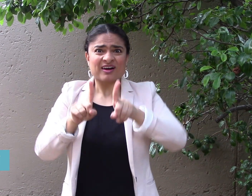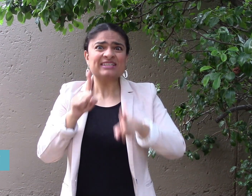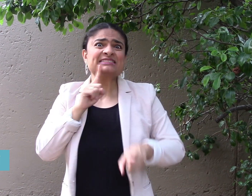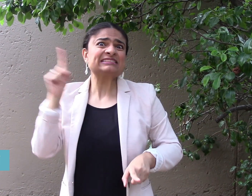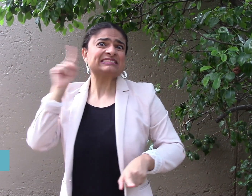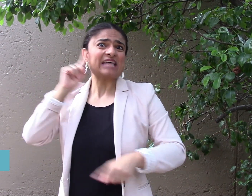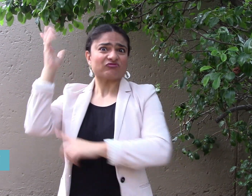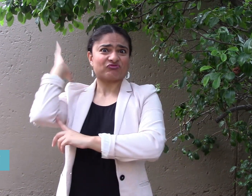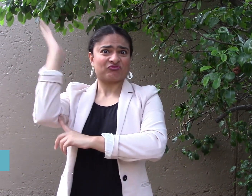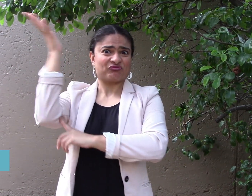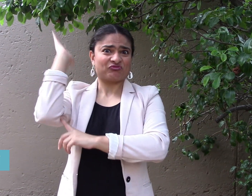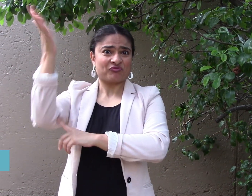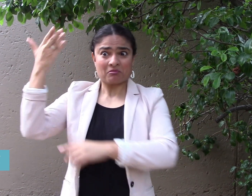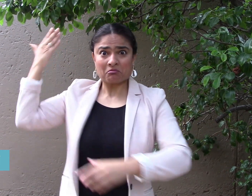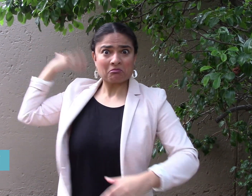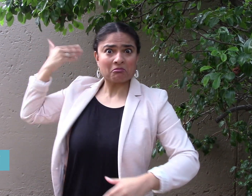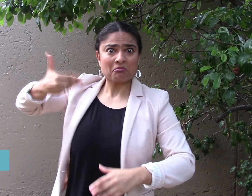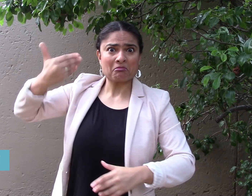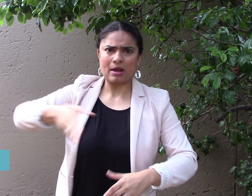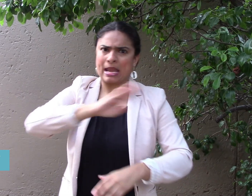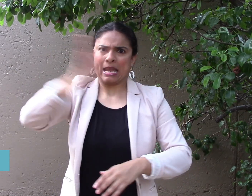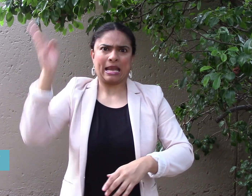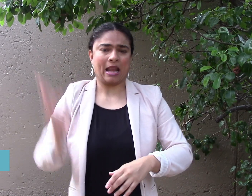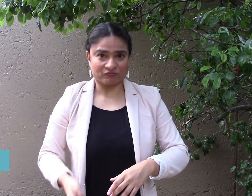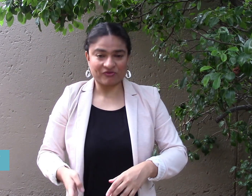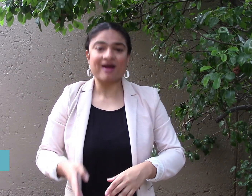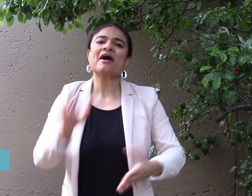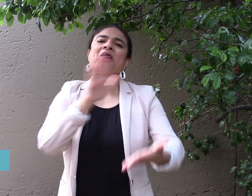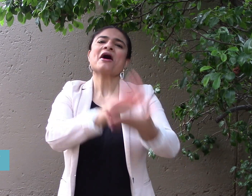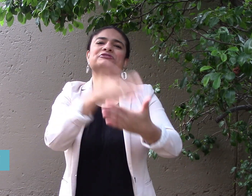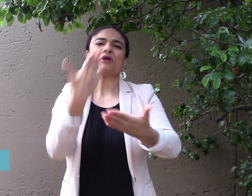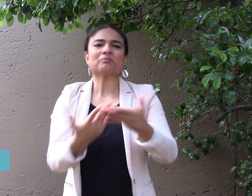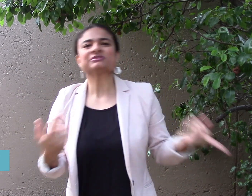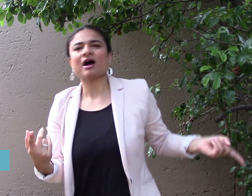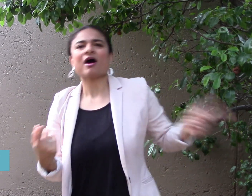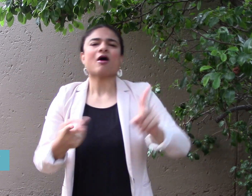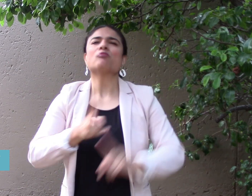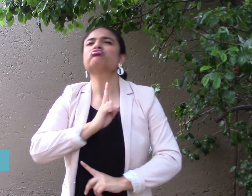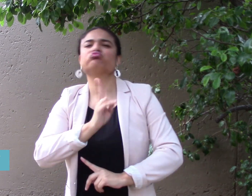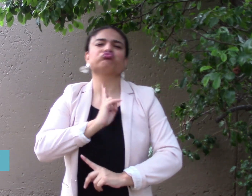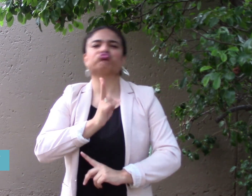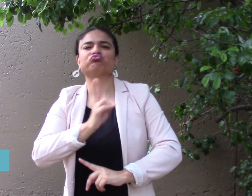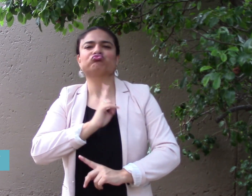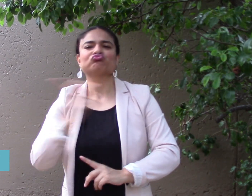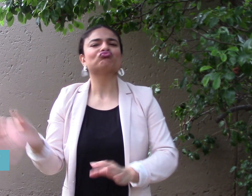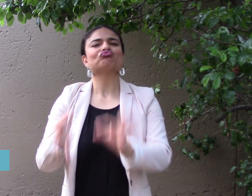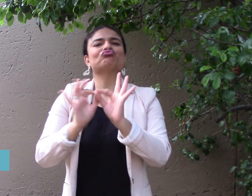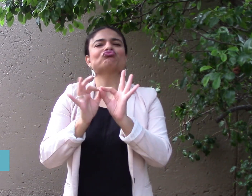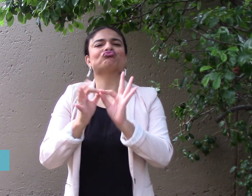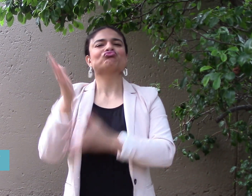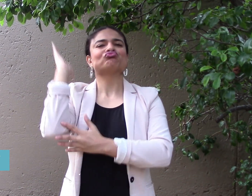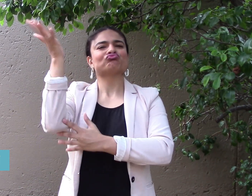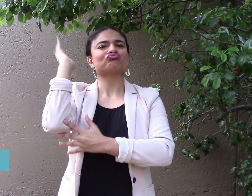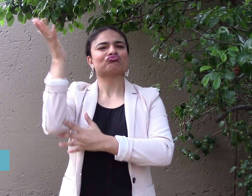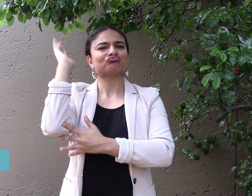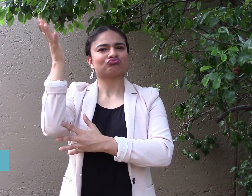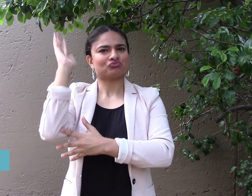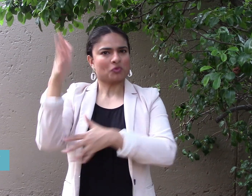They hired a voice-over interpreter to voice Robert’s sermons.